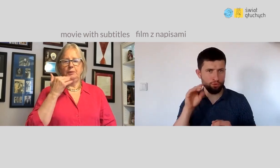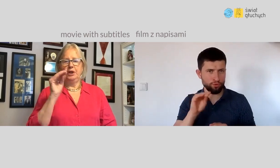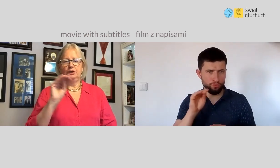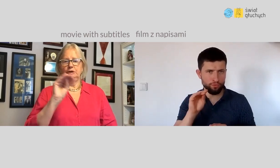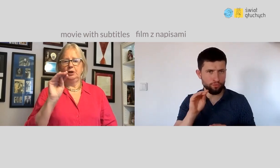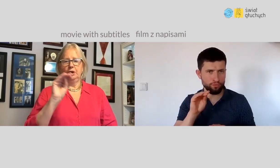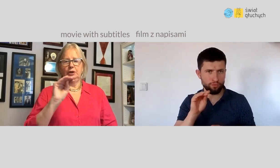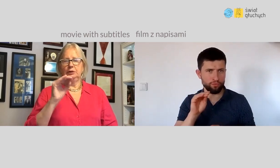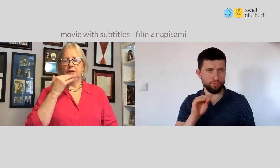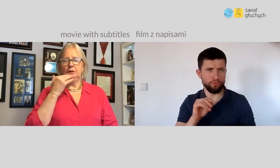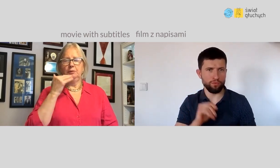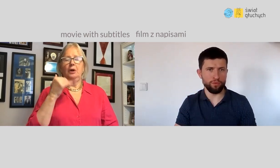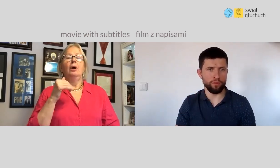I didn't get there straight away.